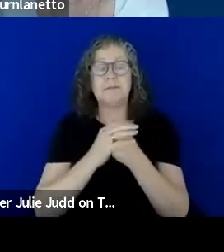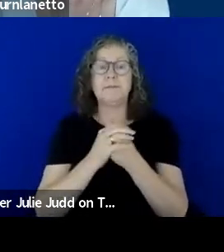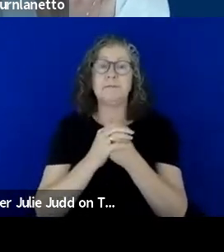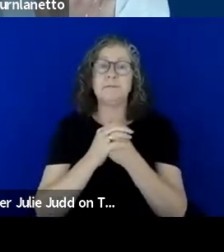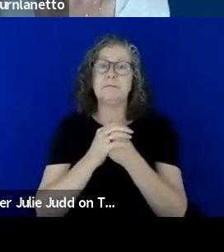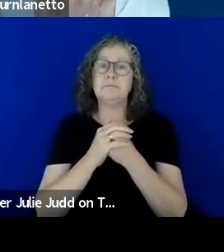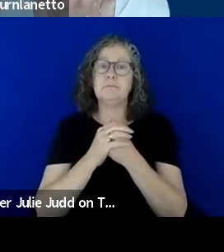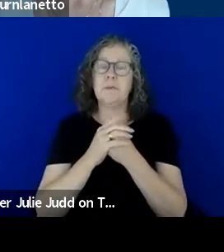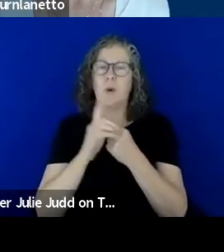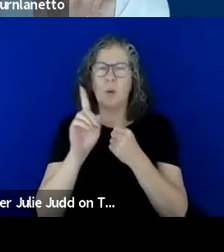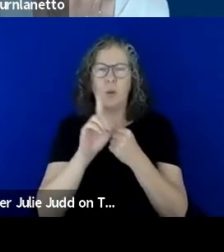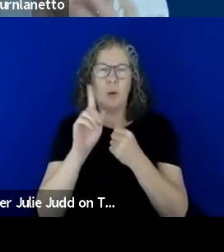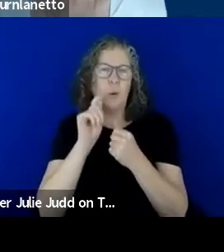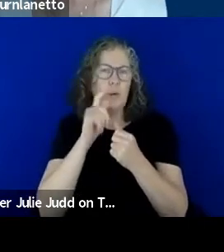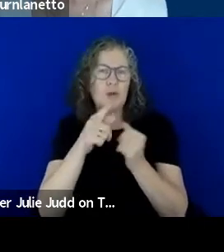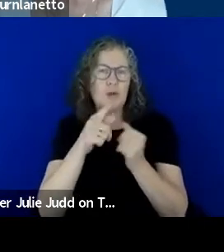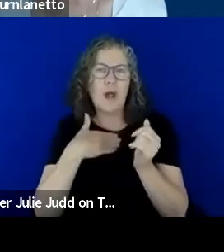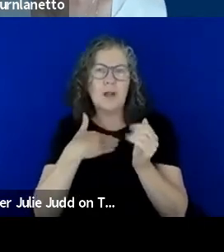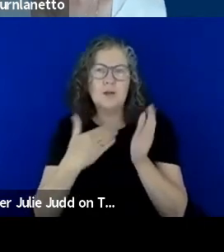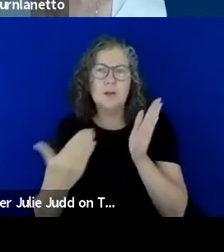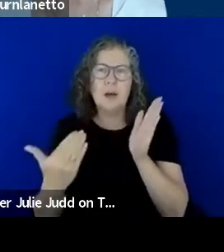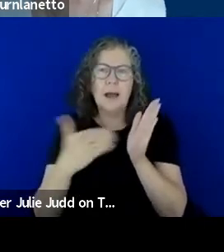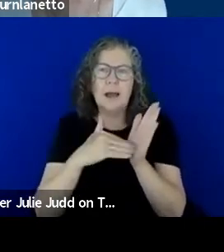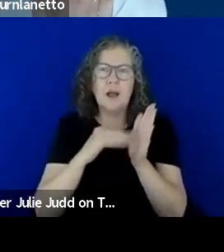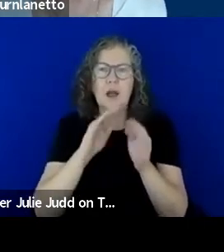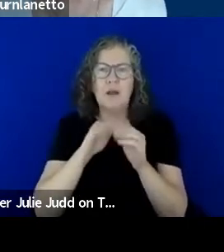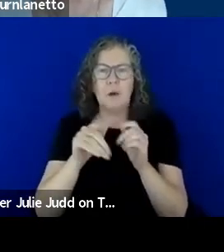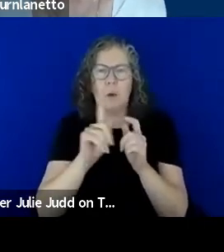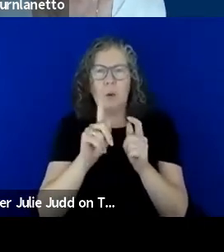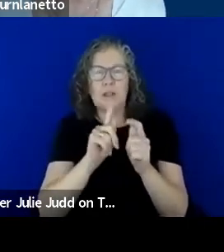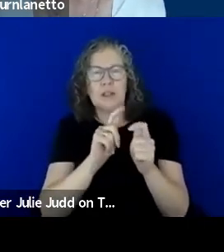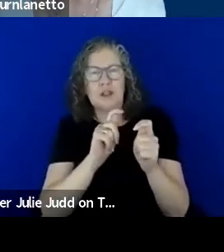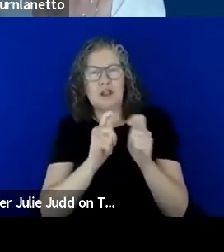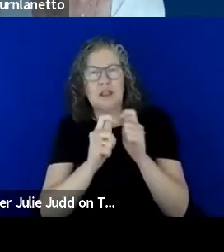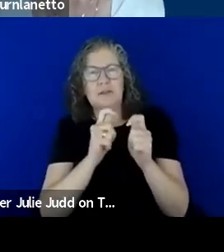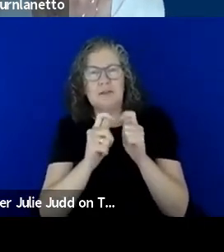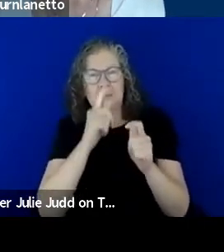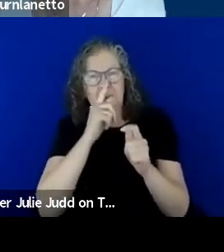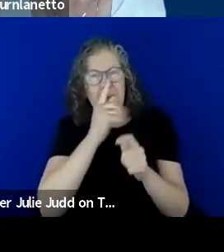what would you like to add around the practical adjustments as someone with vision impairment and